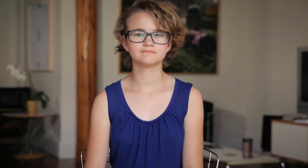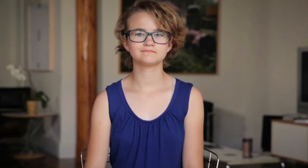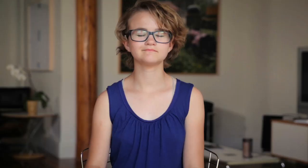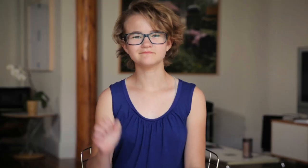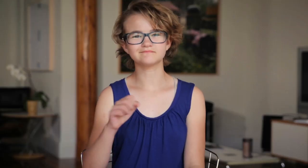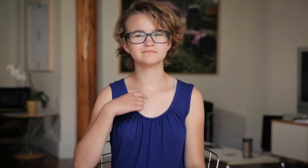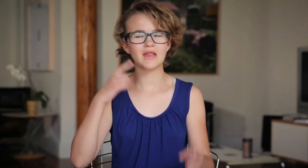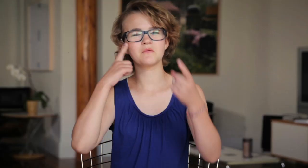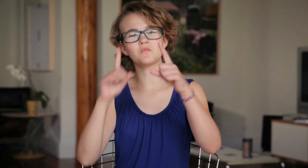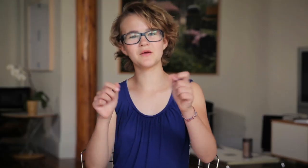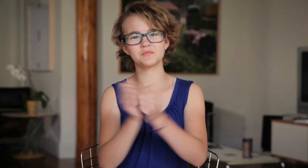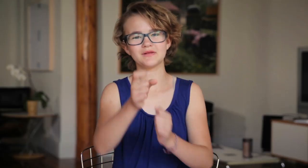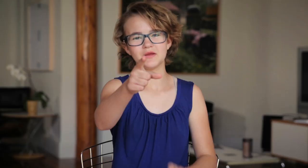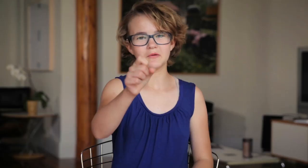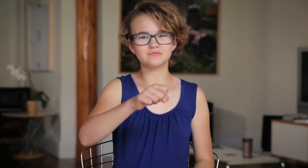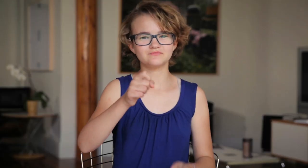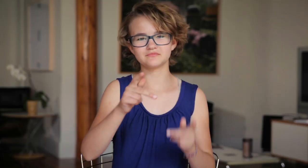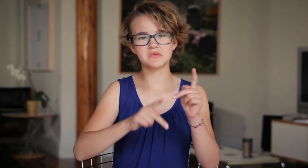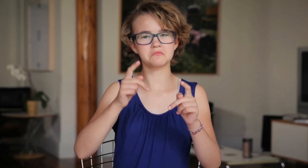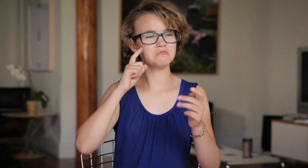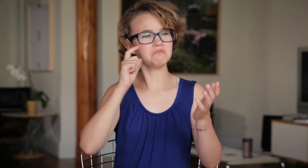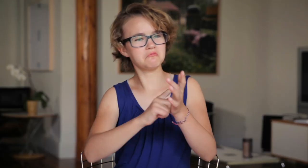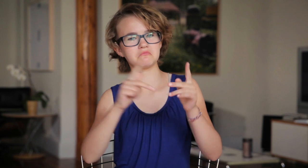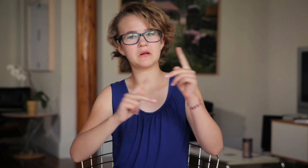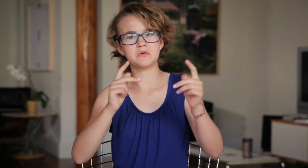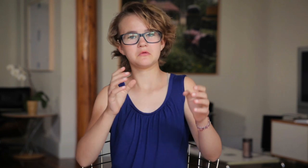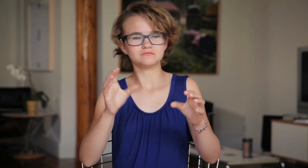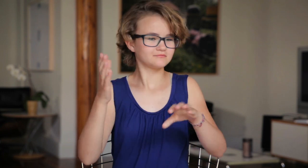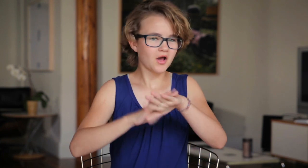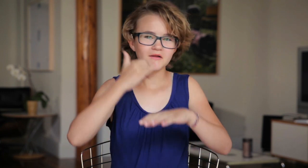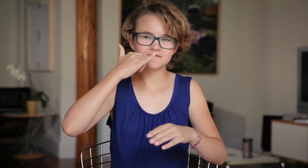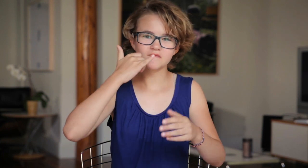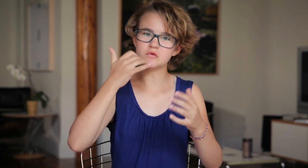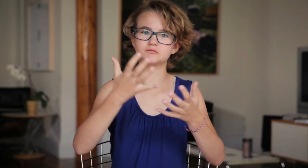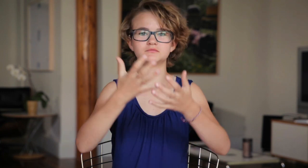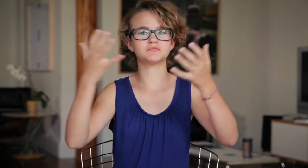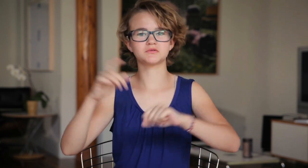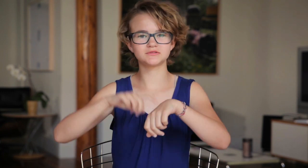I agree with you. People are on their phones for a lot of the time.